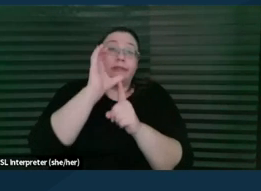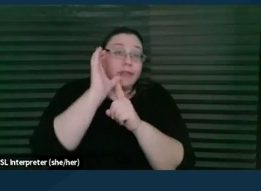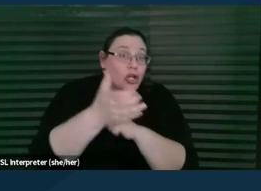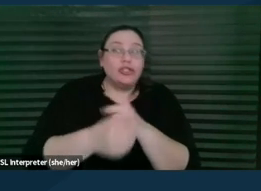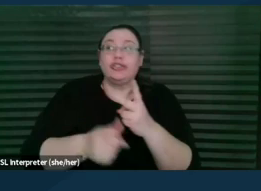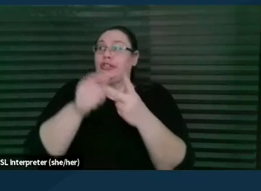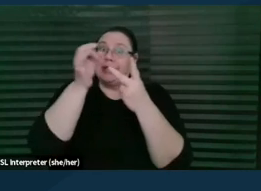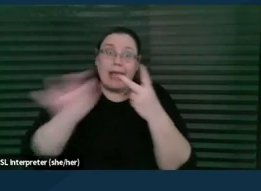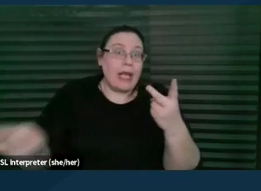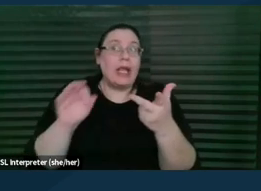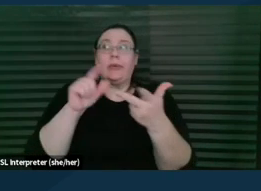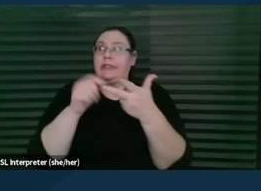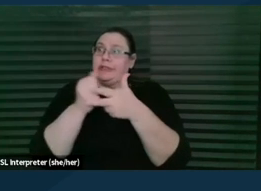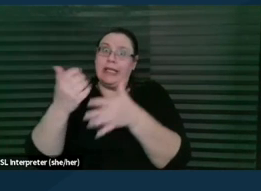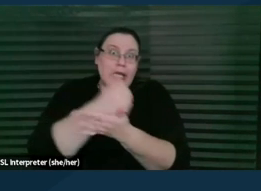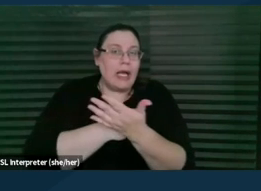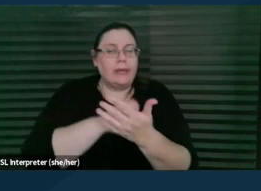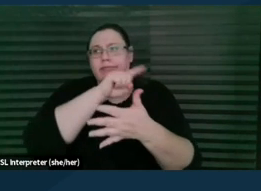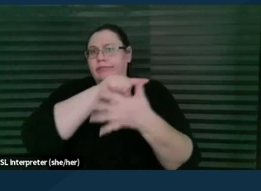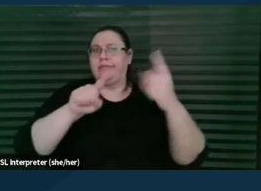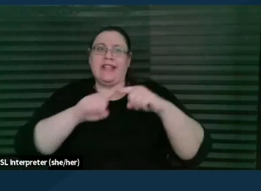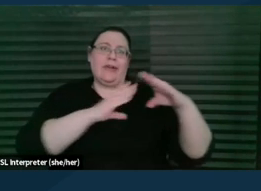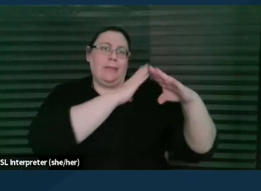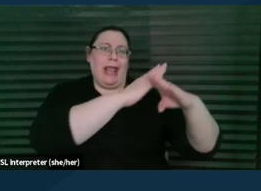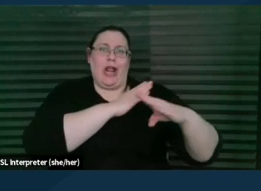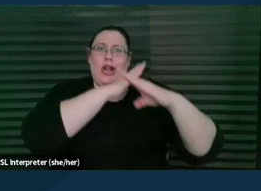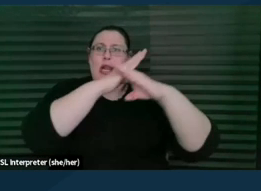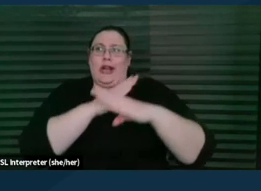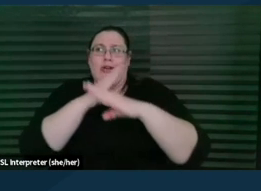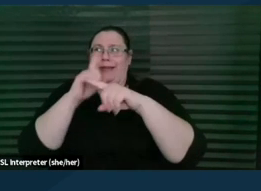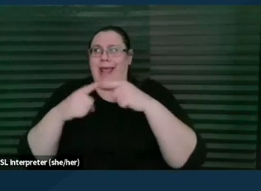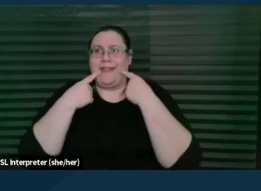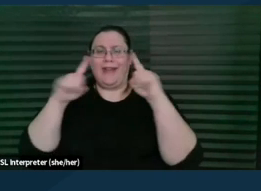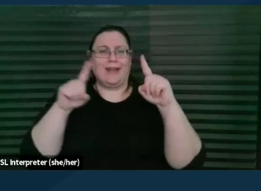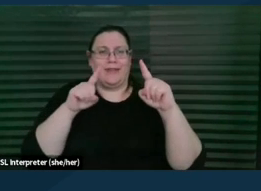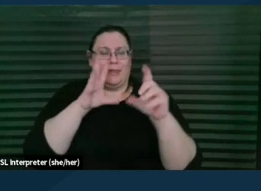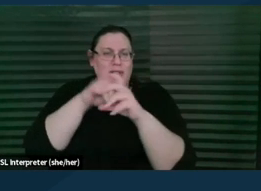all kinds of other barriers to effectively participating in a process. Sometimes when I'm training,